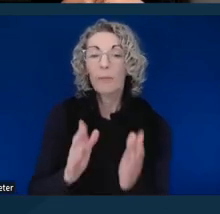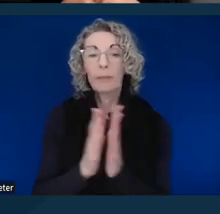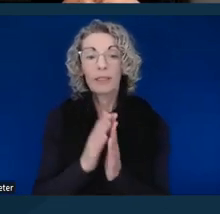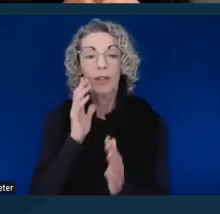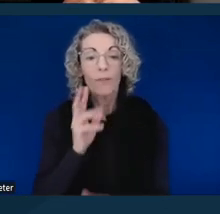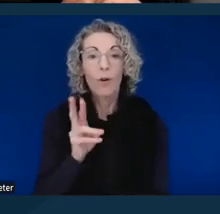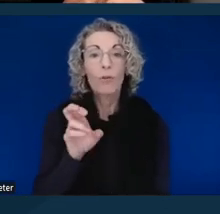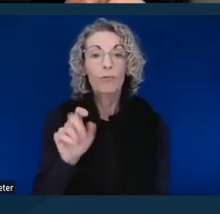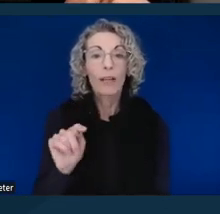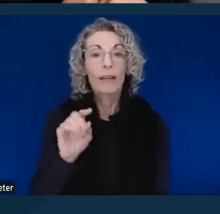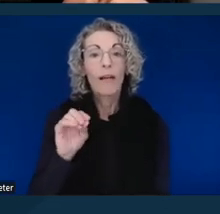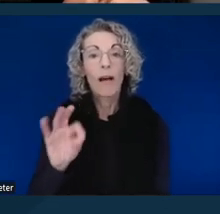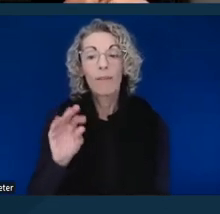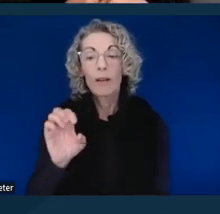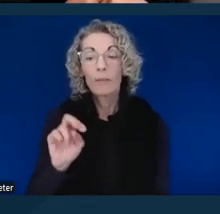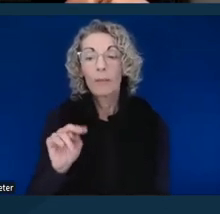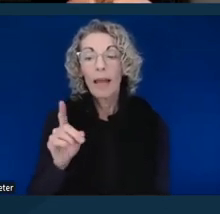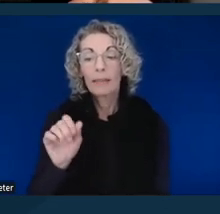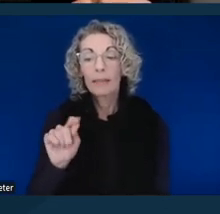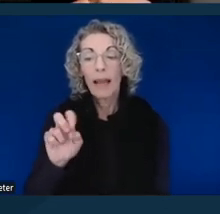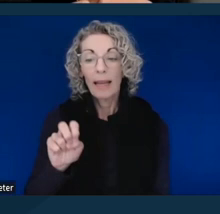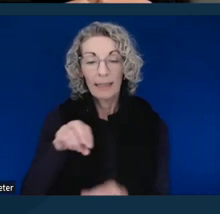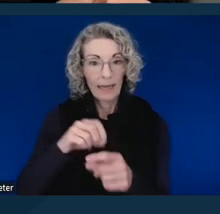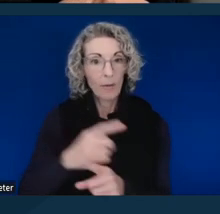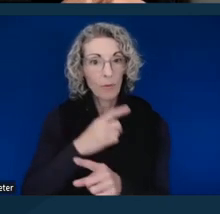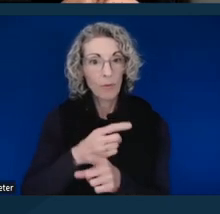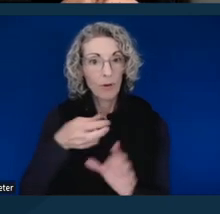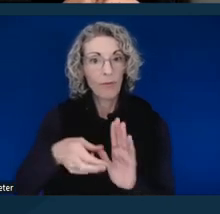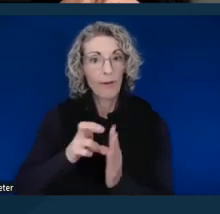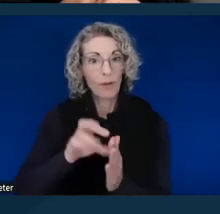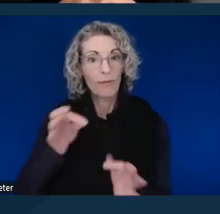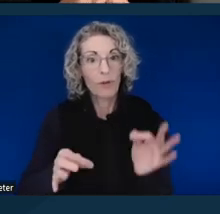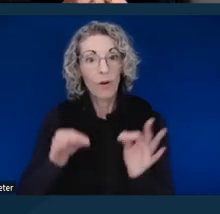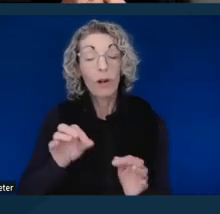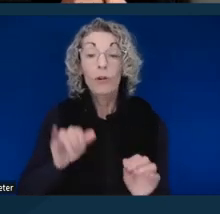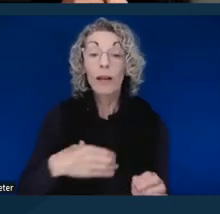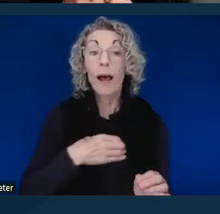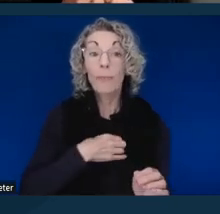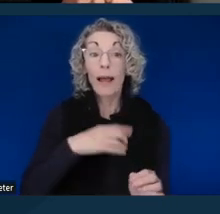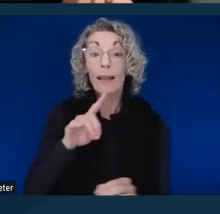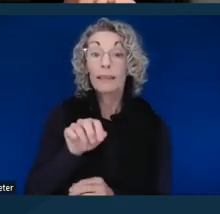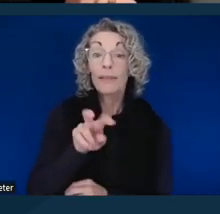in the appropriate reviewing court, which could be the appellate division, or the court of appeal, within days.